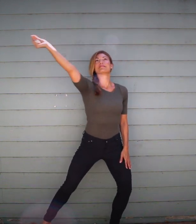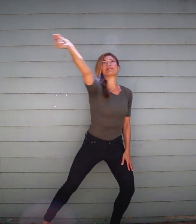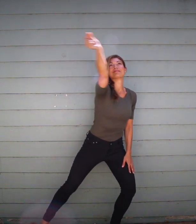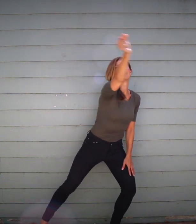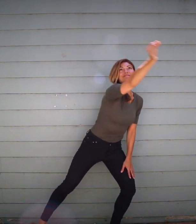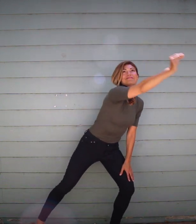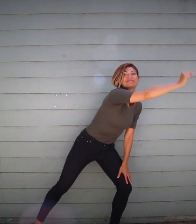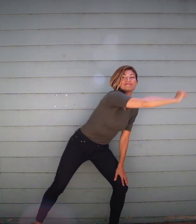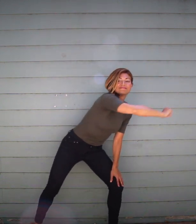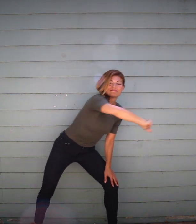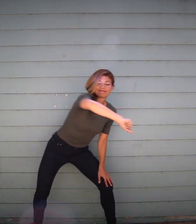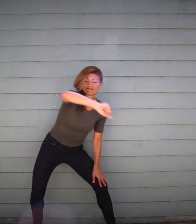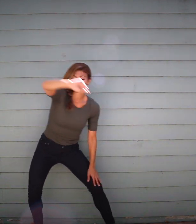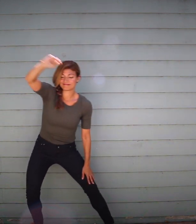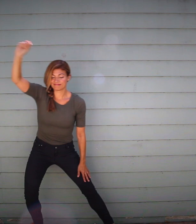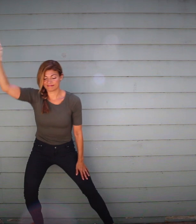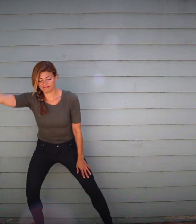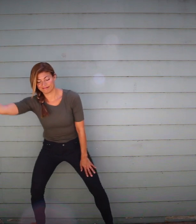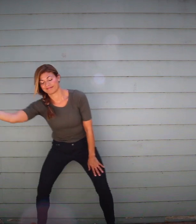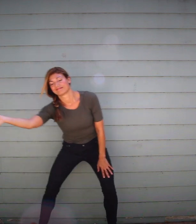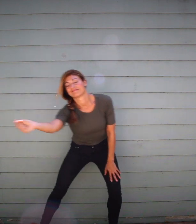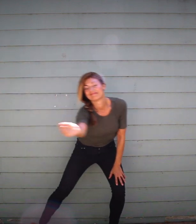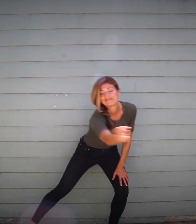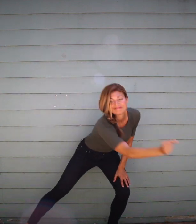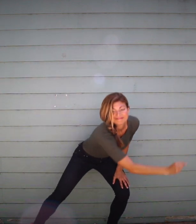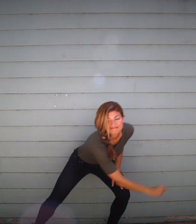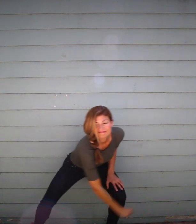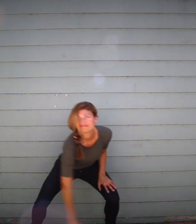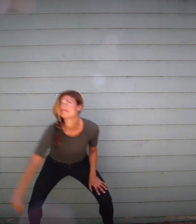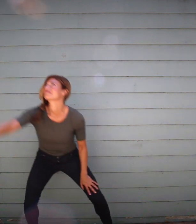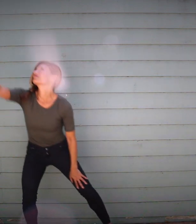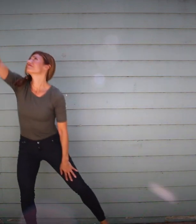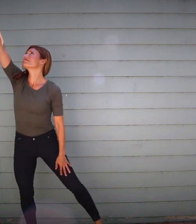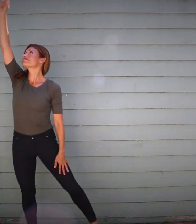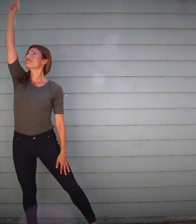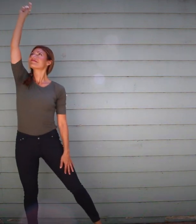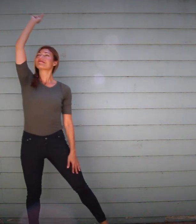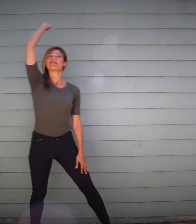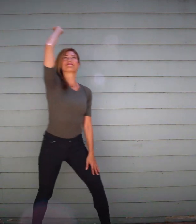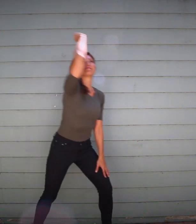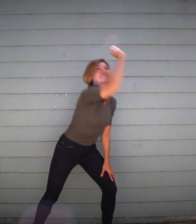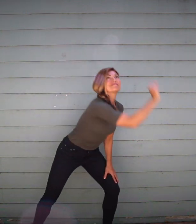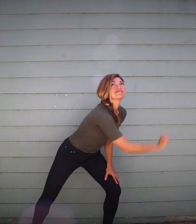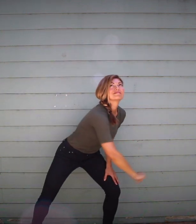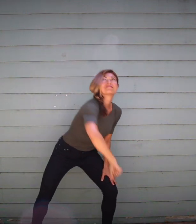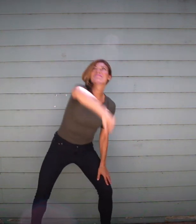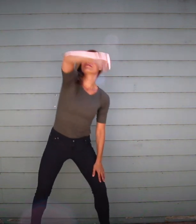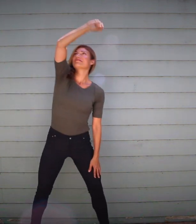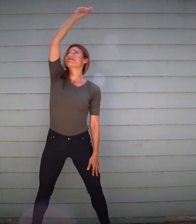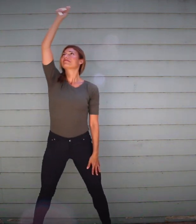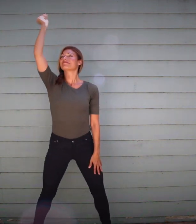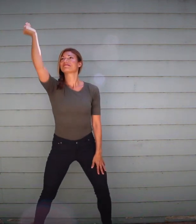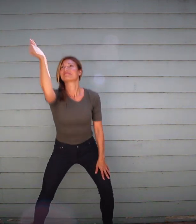Bring that feeling of love into your movement. Down, up. A little spin around